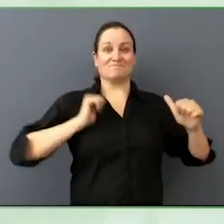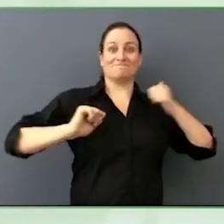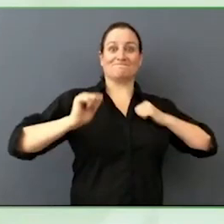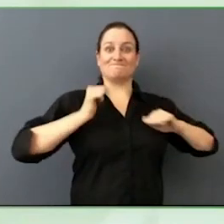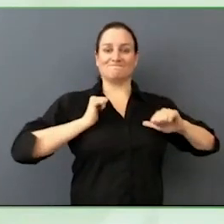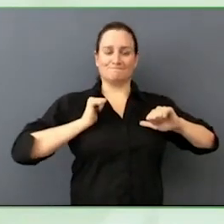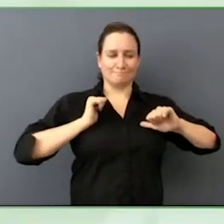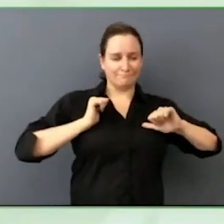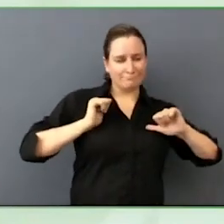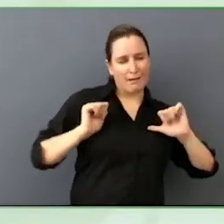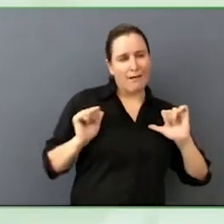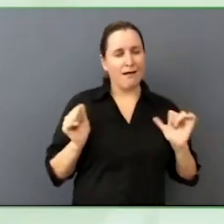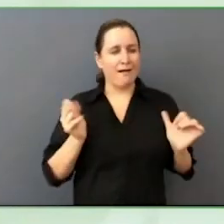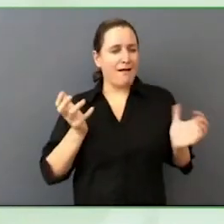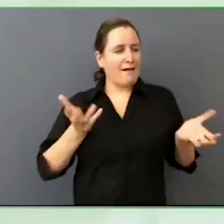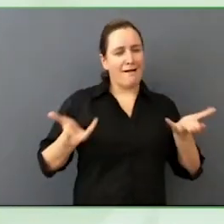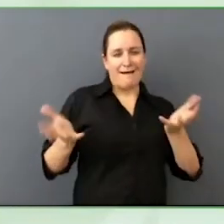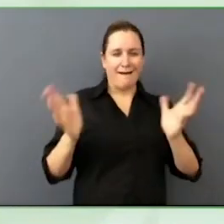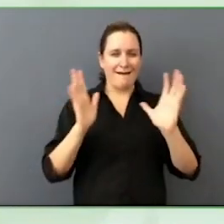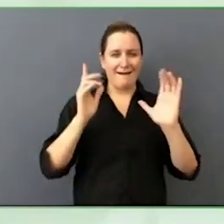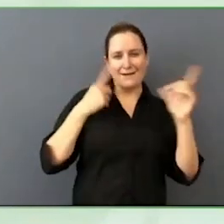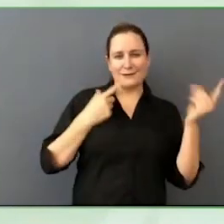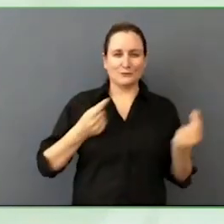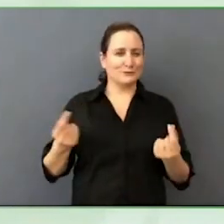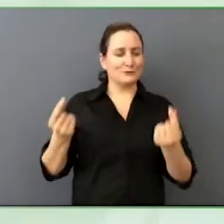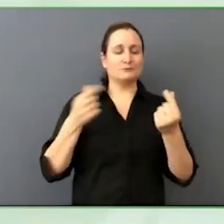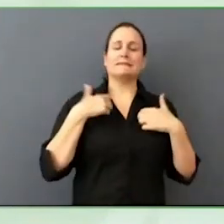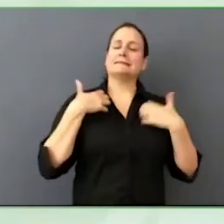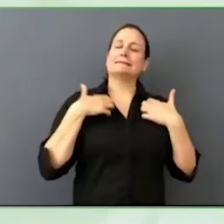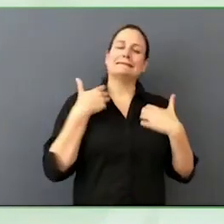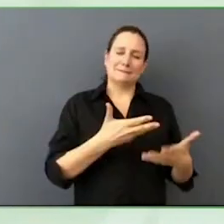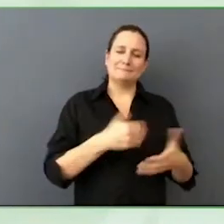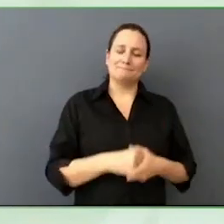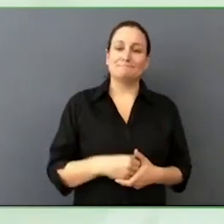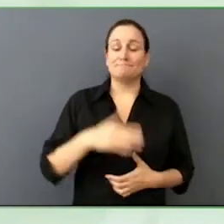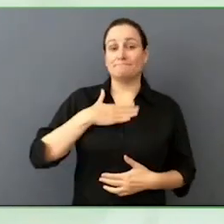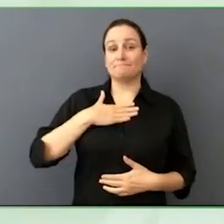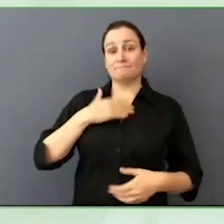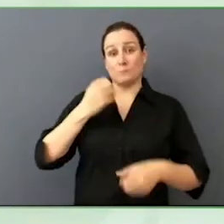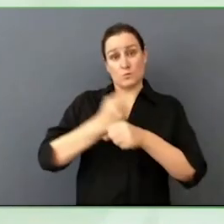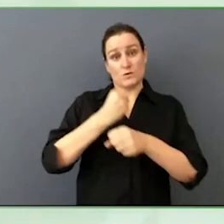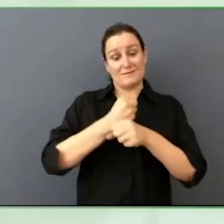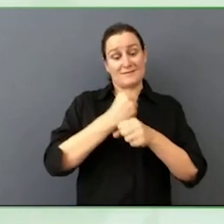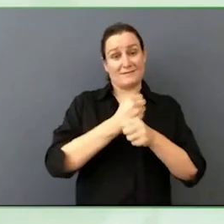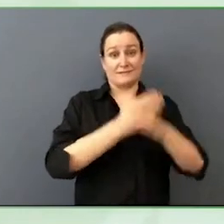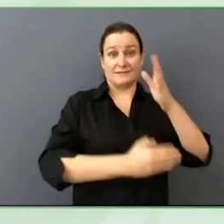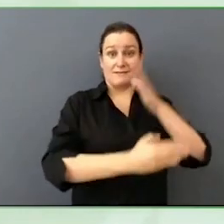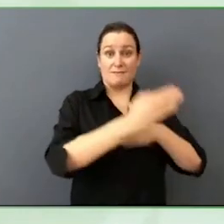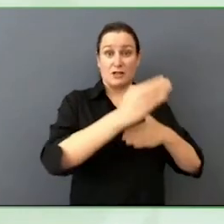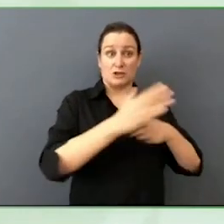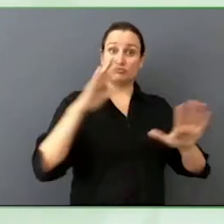I have worked in the disability field for, I worked in it for about